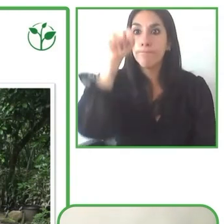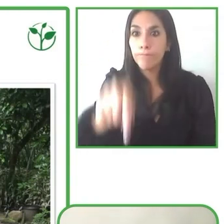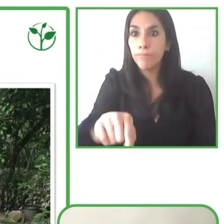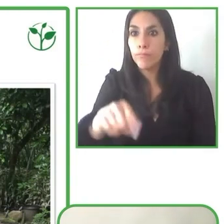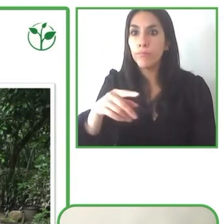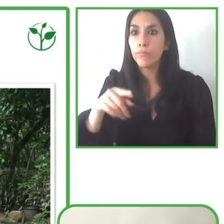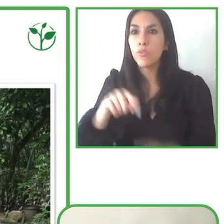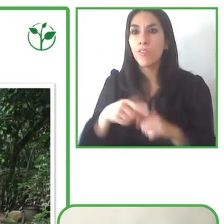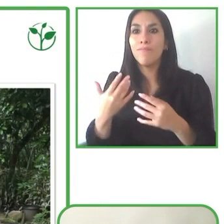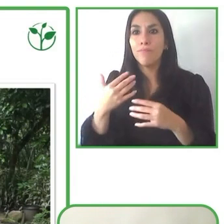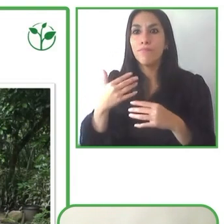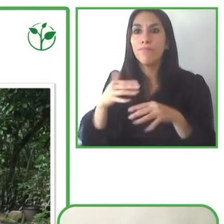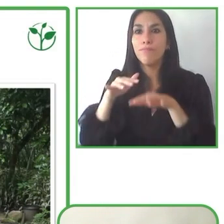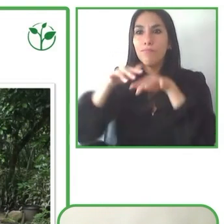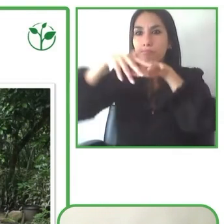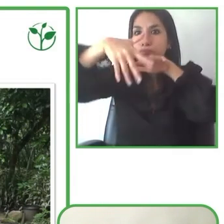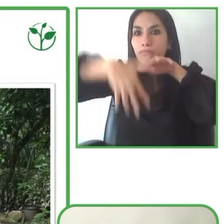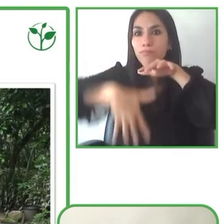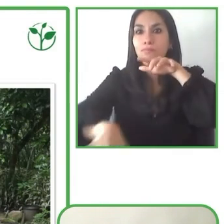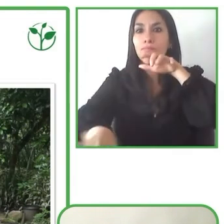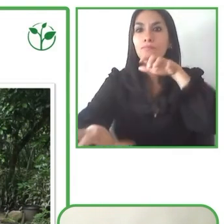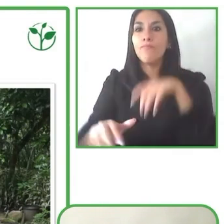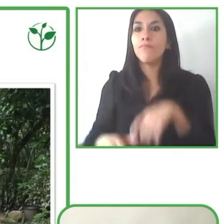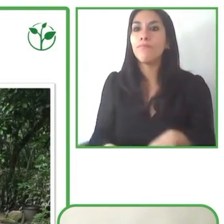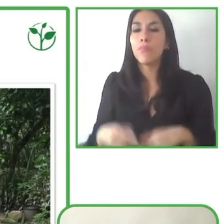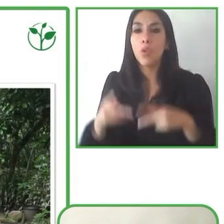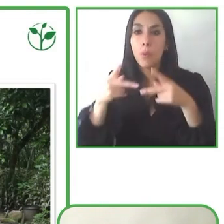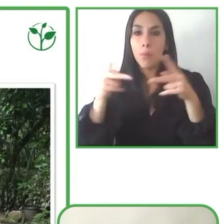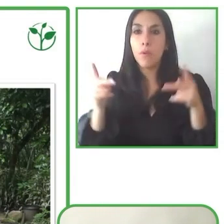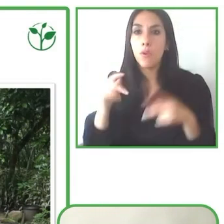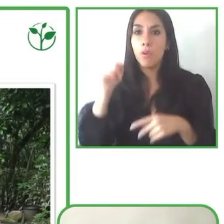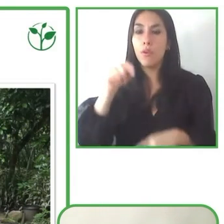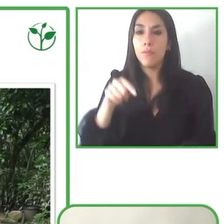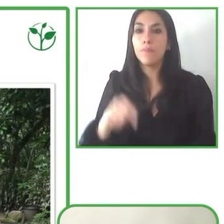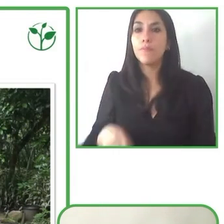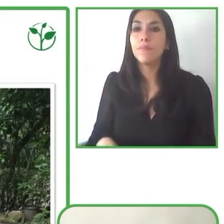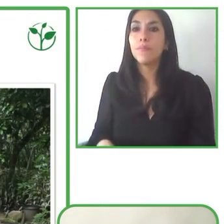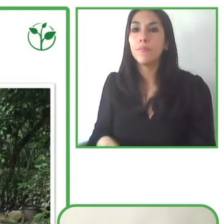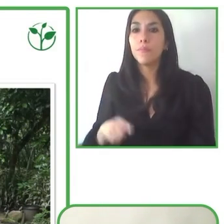as waterfalls and destinations that they perhaps